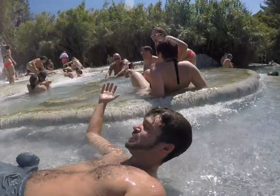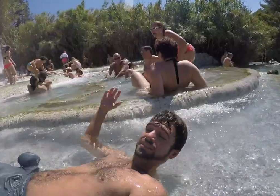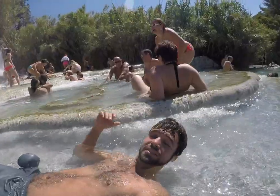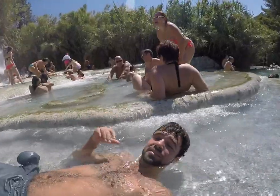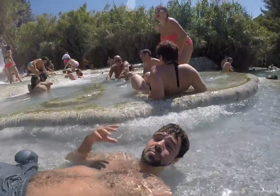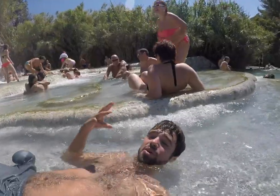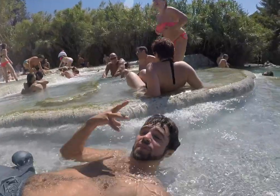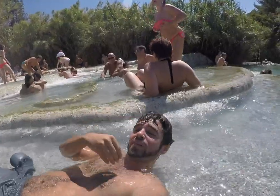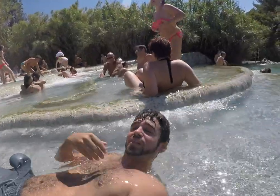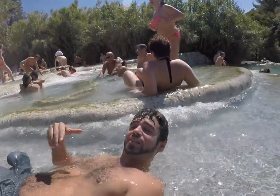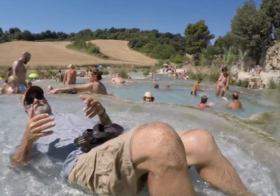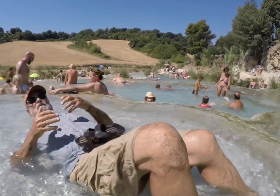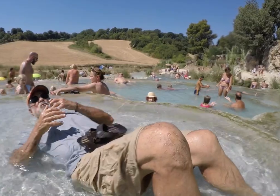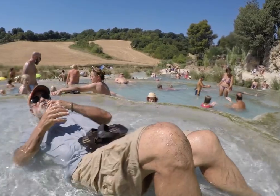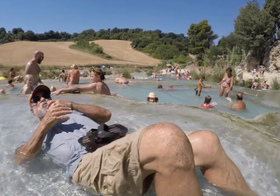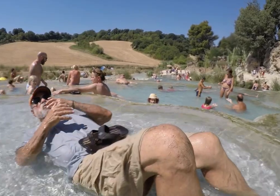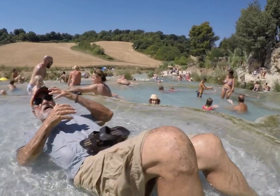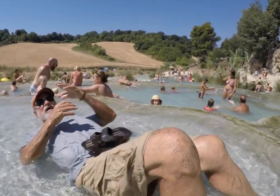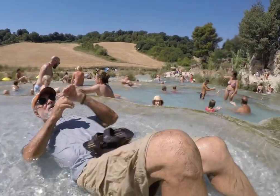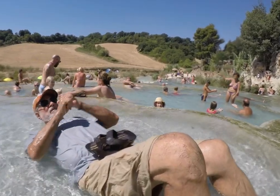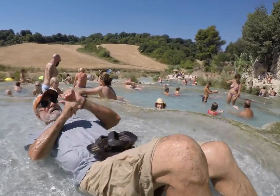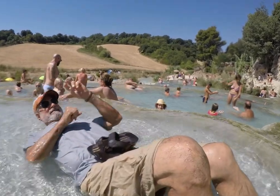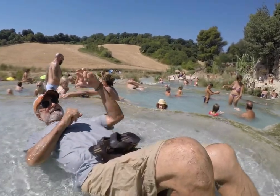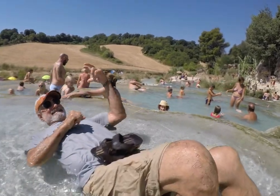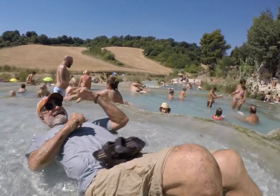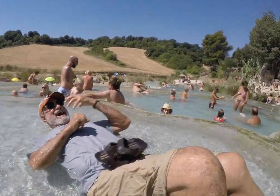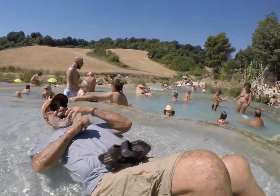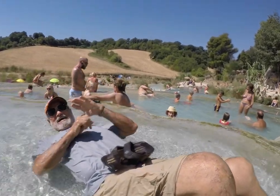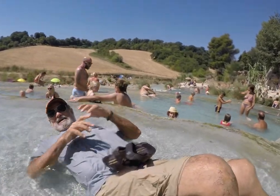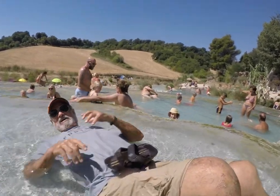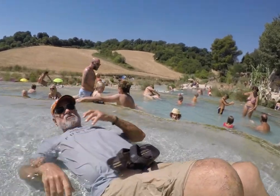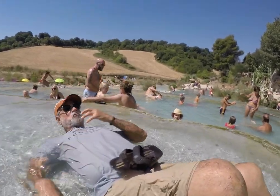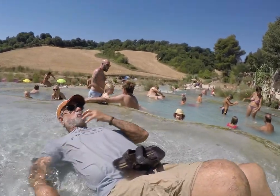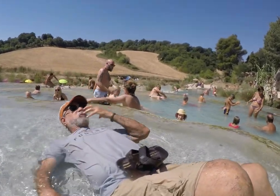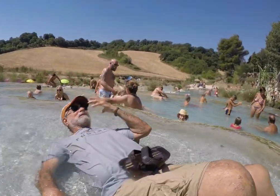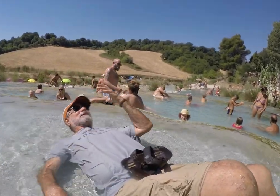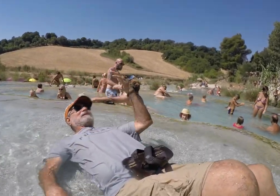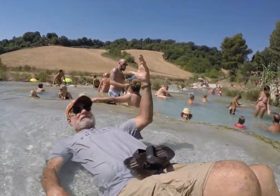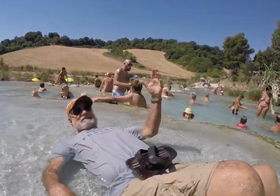It's really beautiful. Wow, this water is warm especially with the heat coming from the sun now.